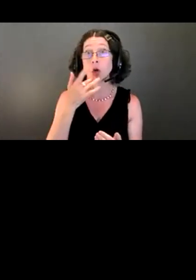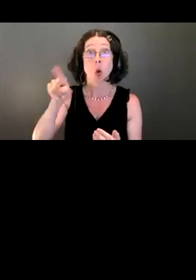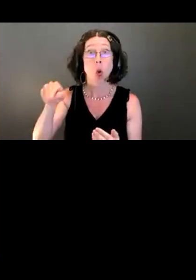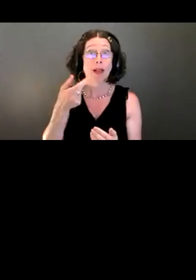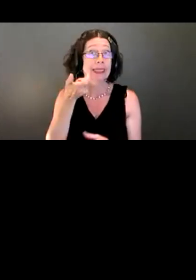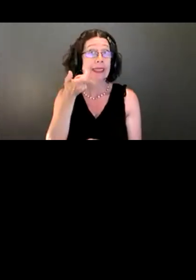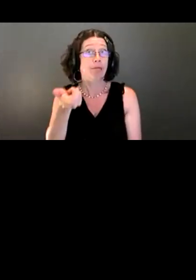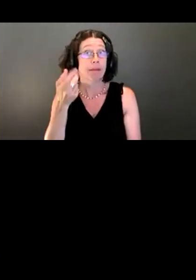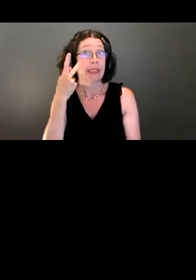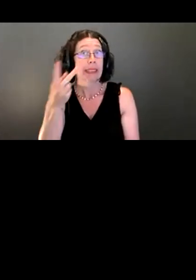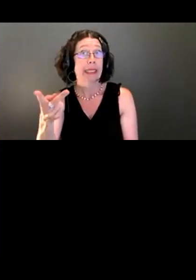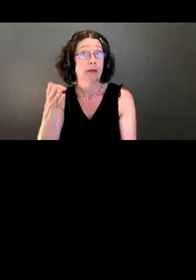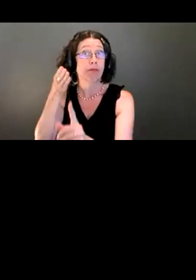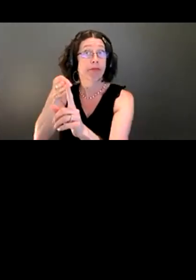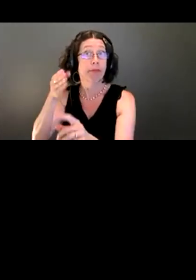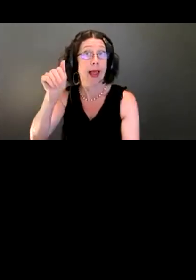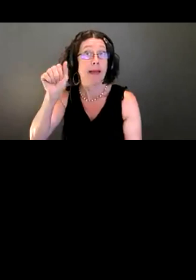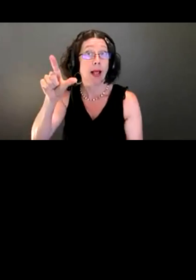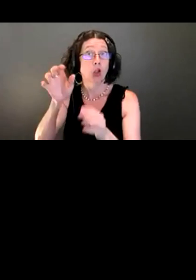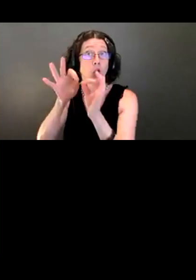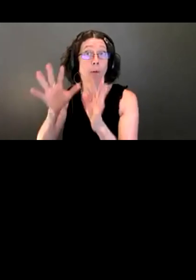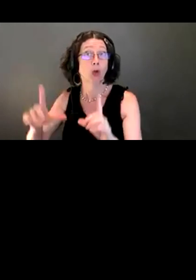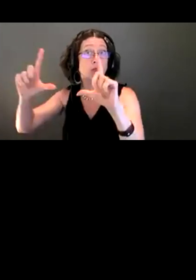evening, what you'll want to do is hover over their video with